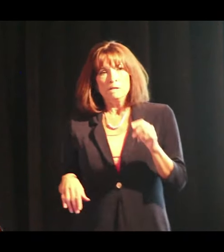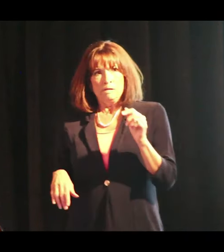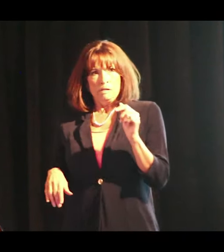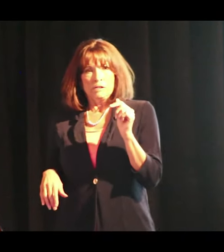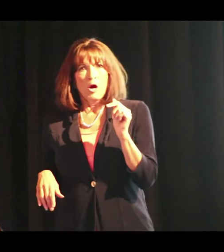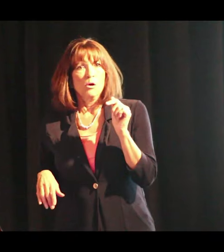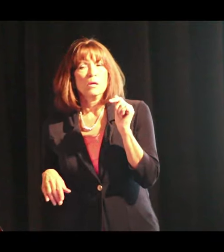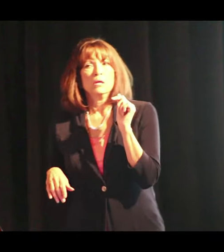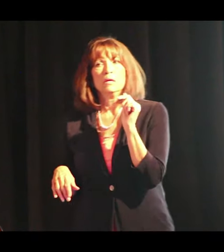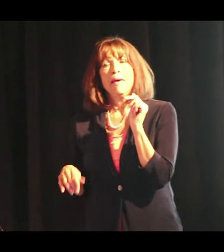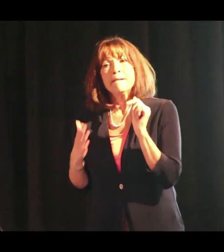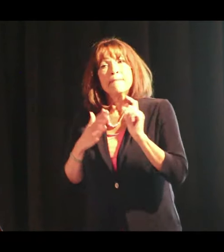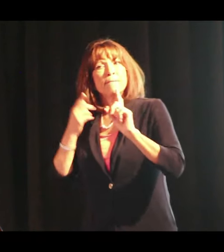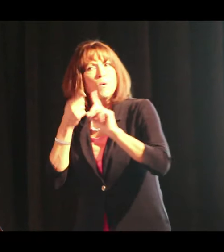I couldn't have done it.